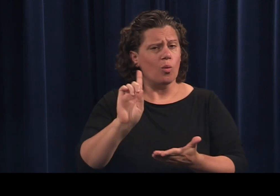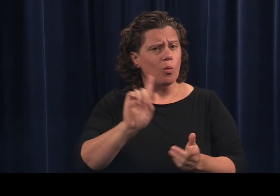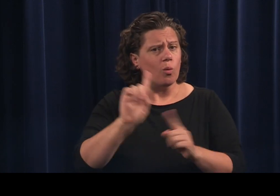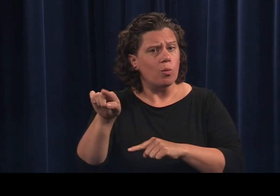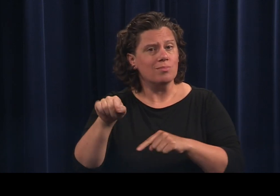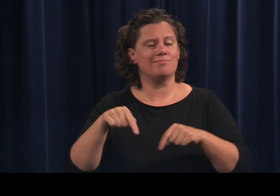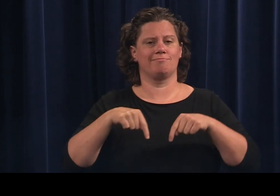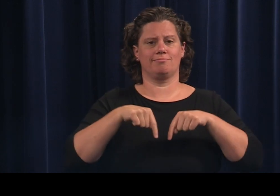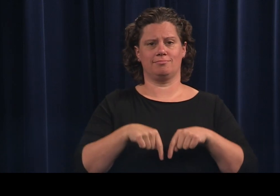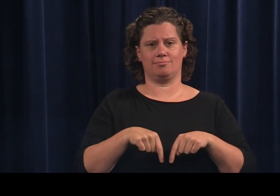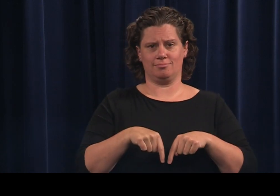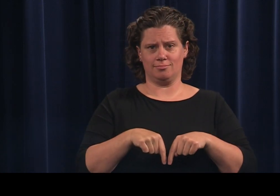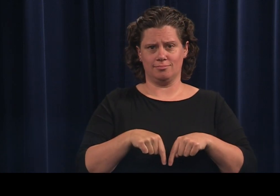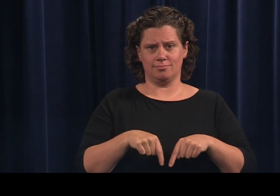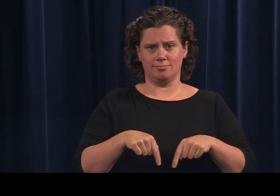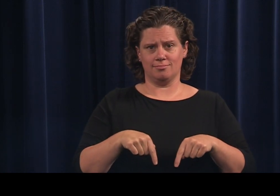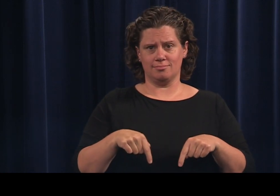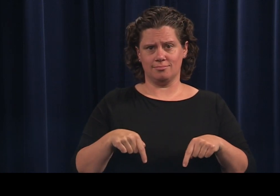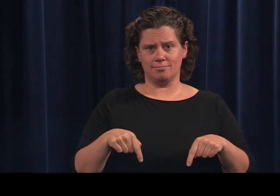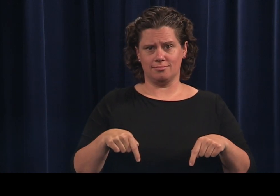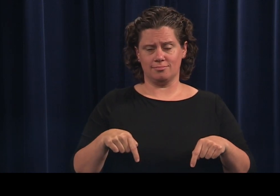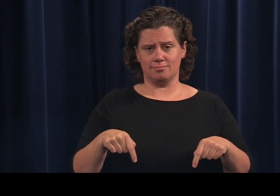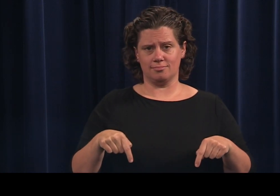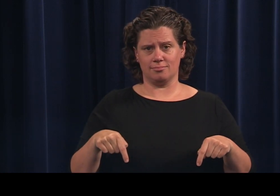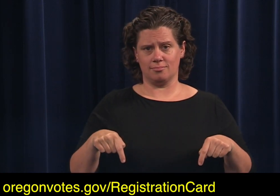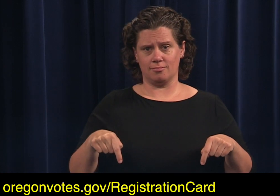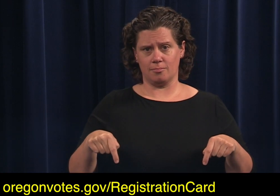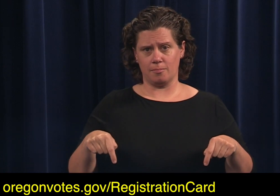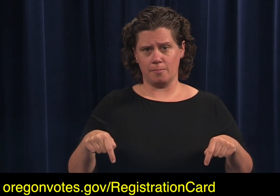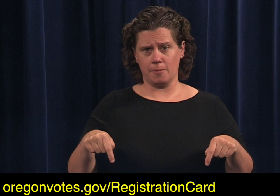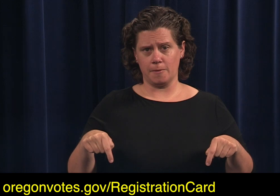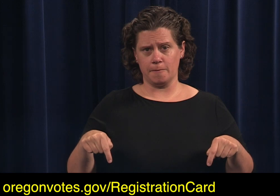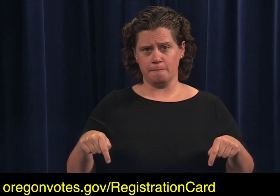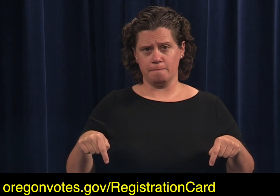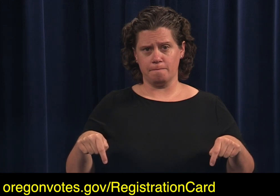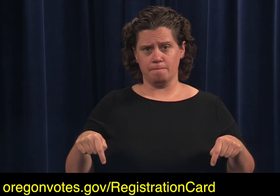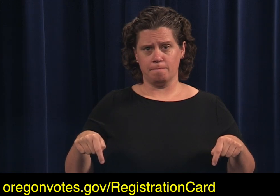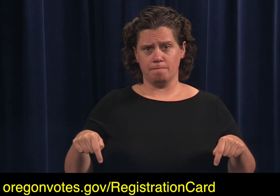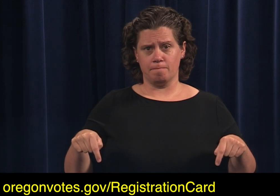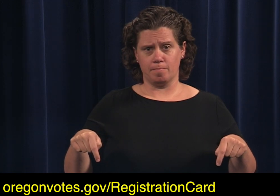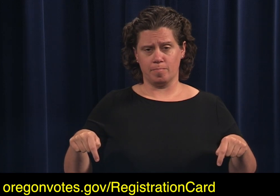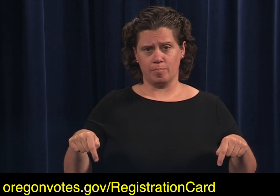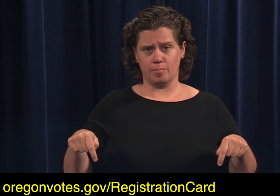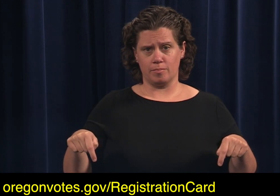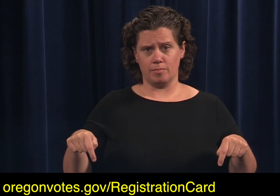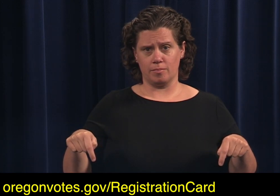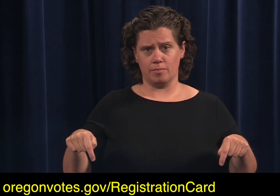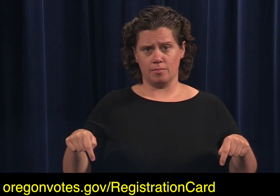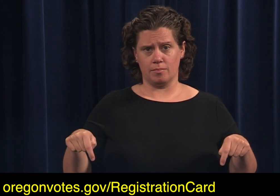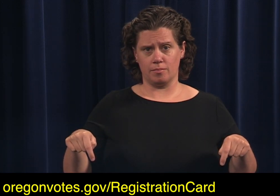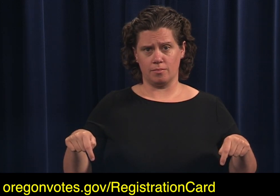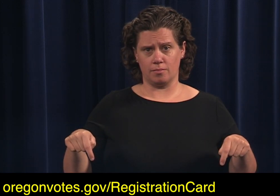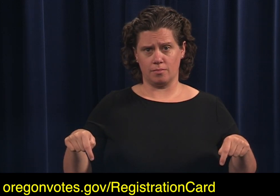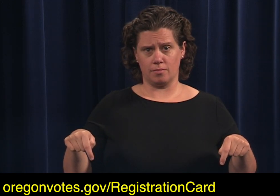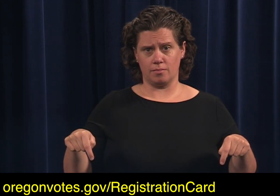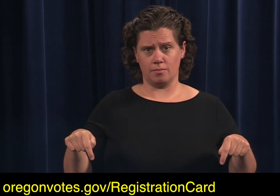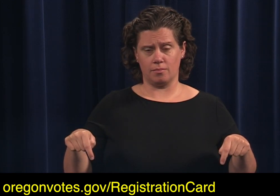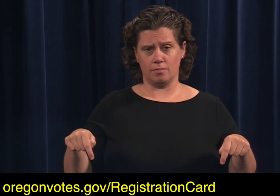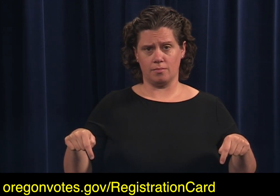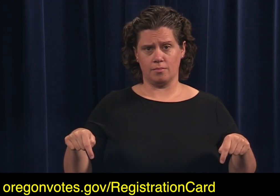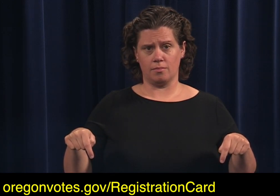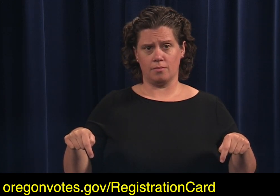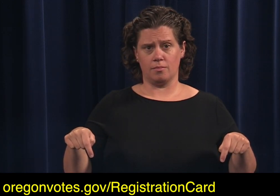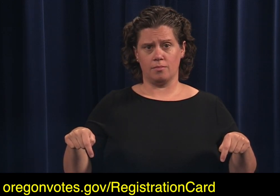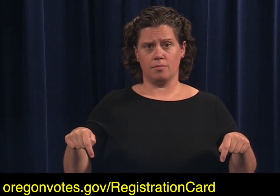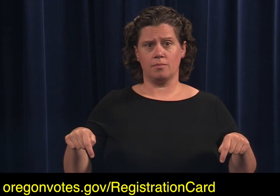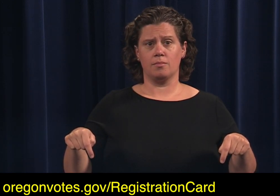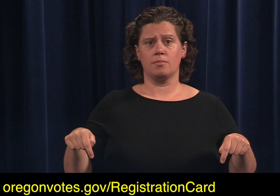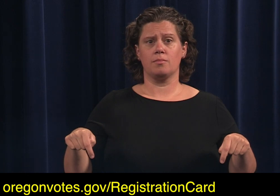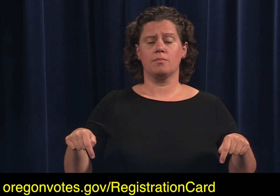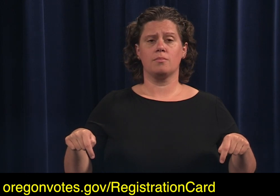You can find that form at oregonvotes.gov/registrationcard